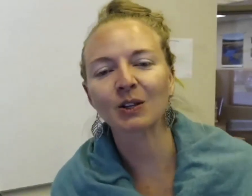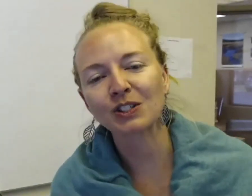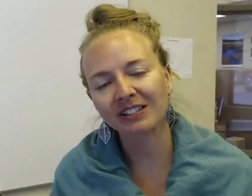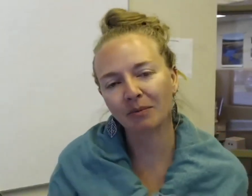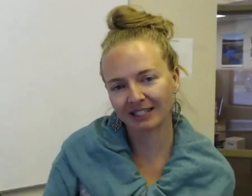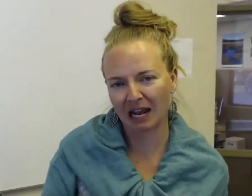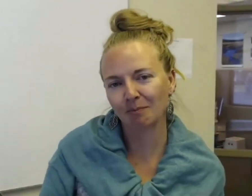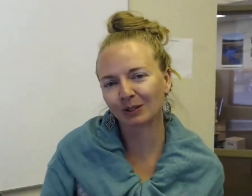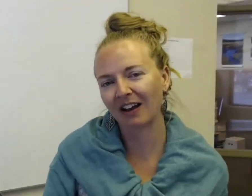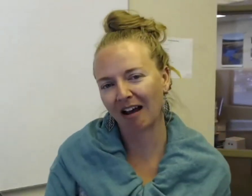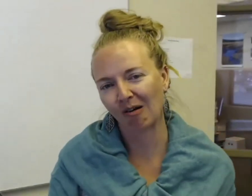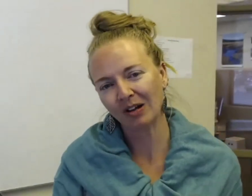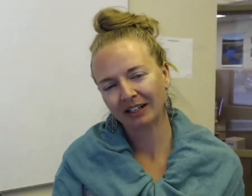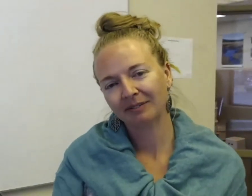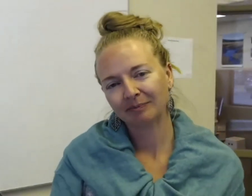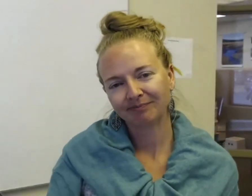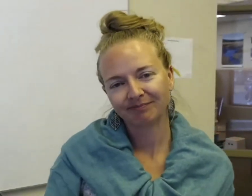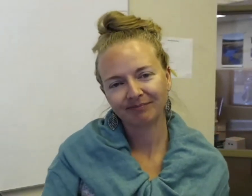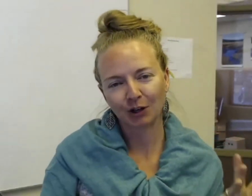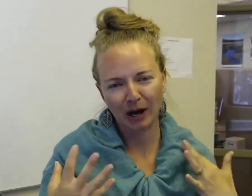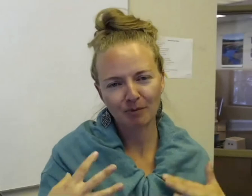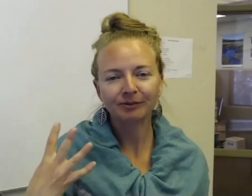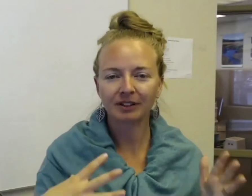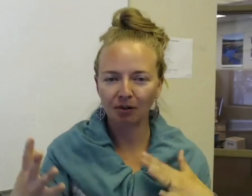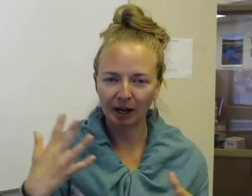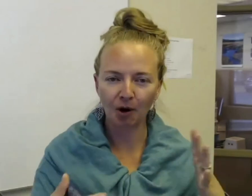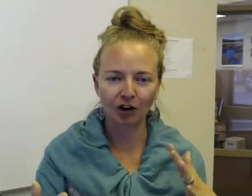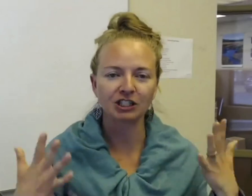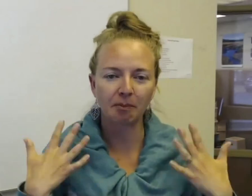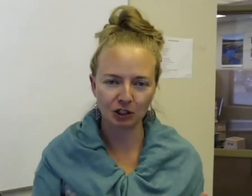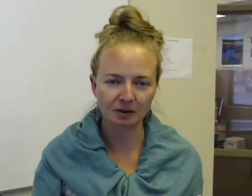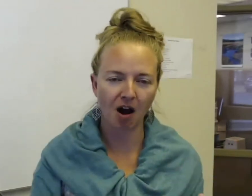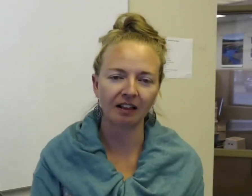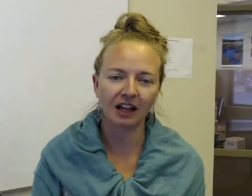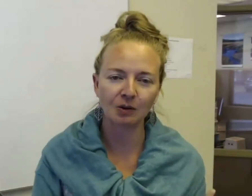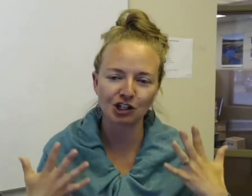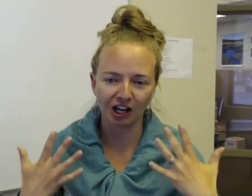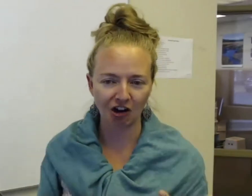is some examples of how the grammar can play a part in the use of body language, and your